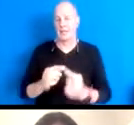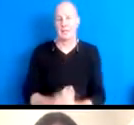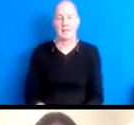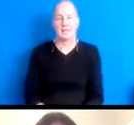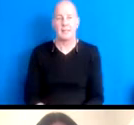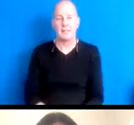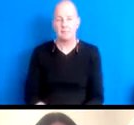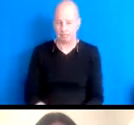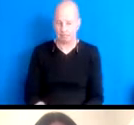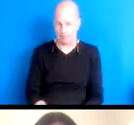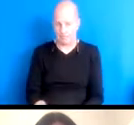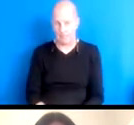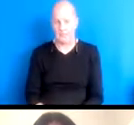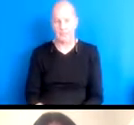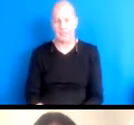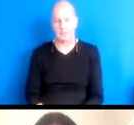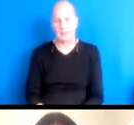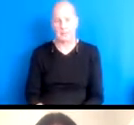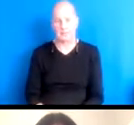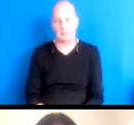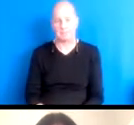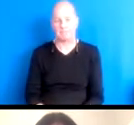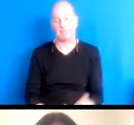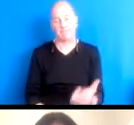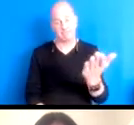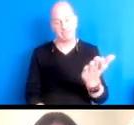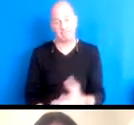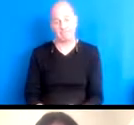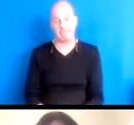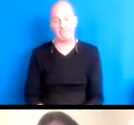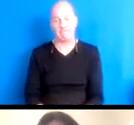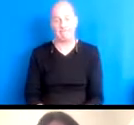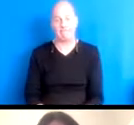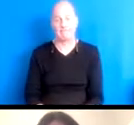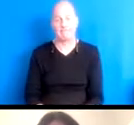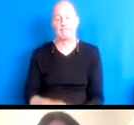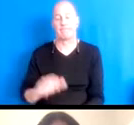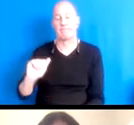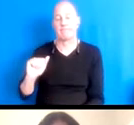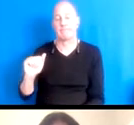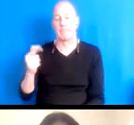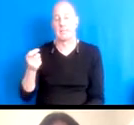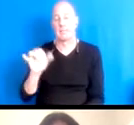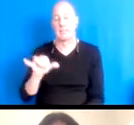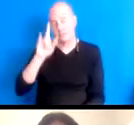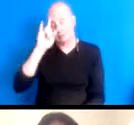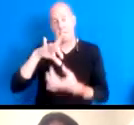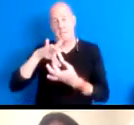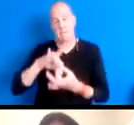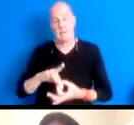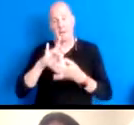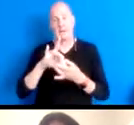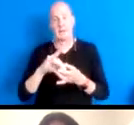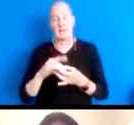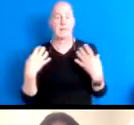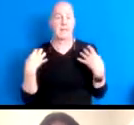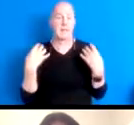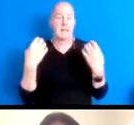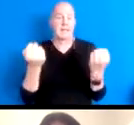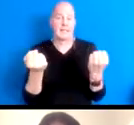Chris things for example, such as agency mindfulness and healing, often seen as independent values